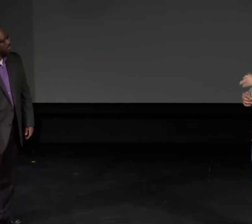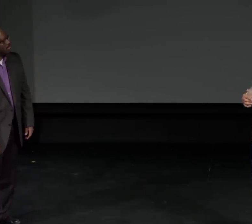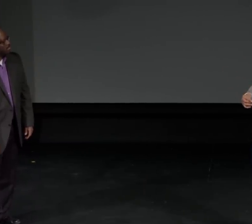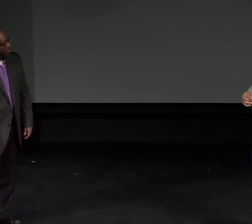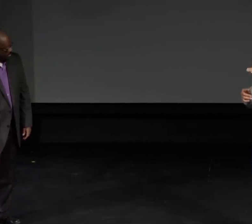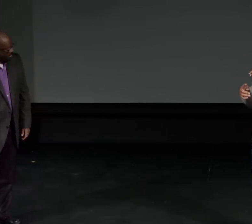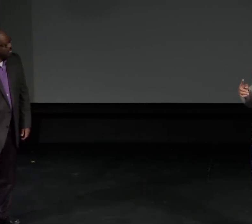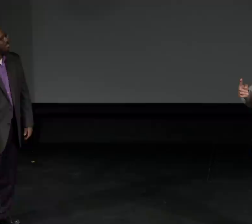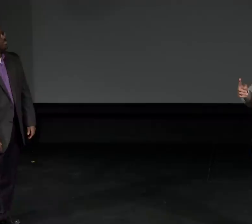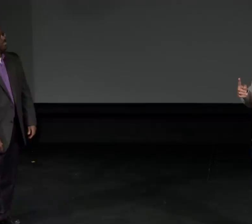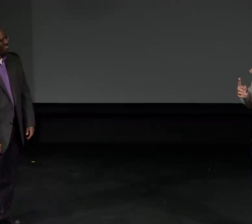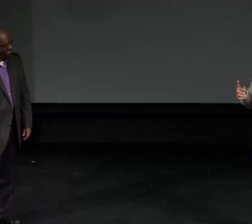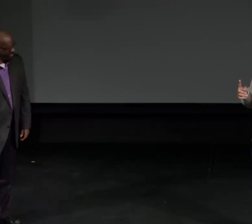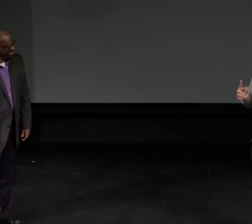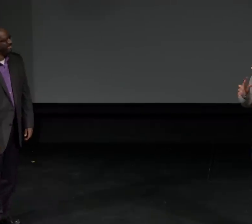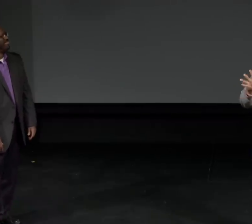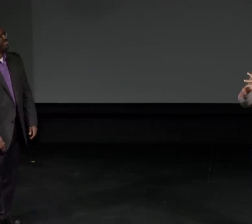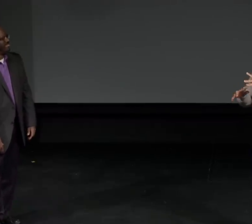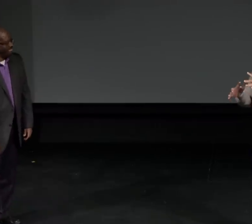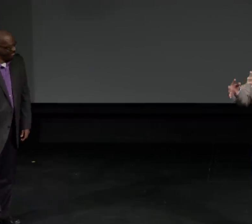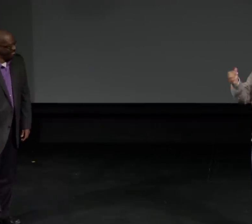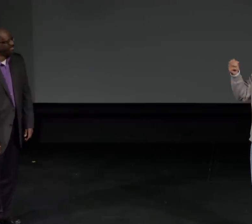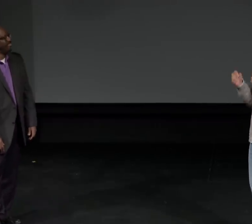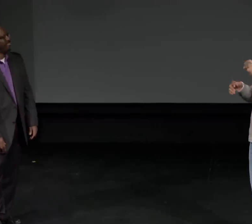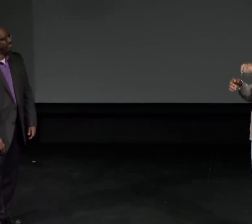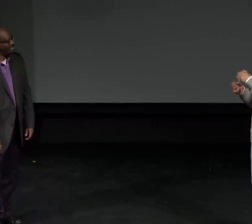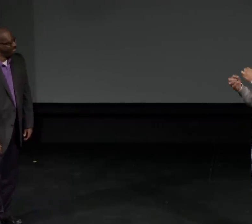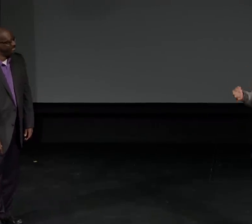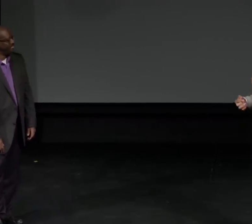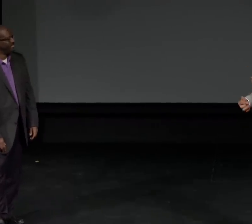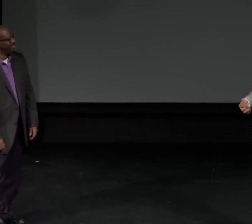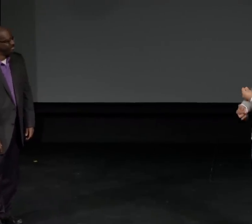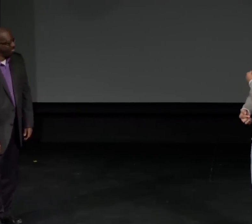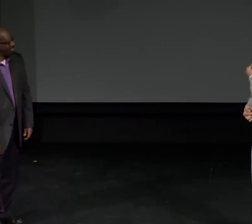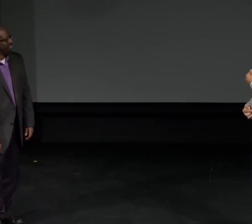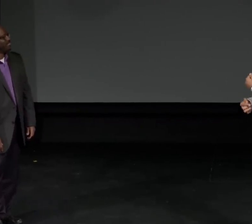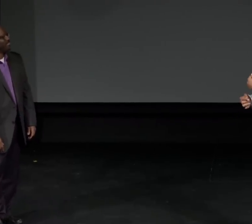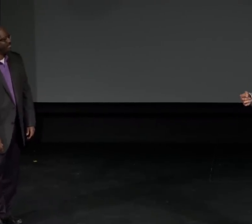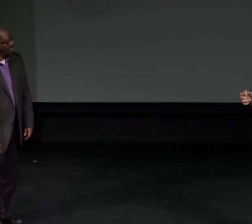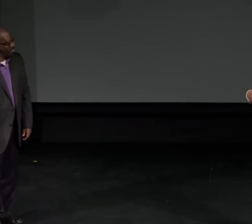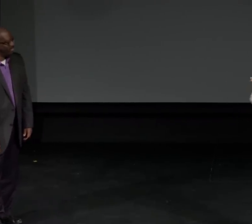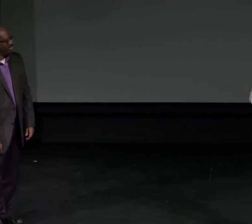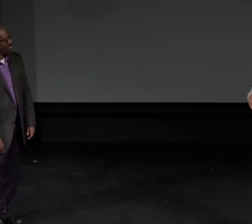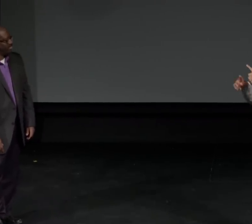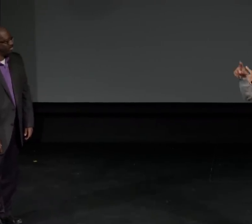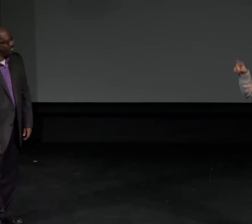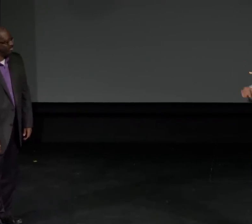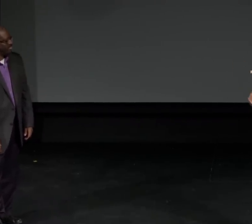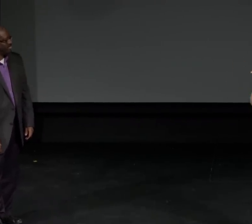You mentioned about the lack of Asian deaf representations